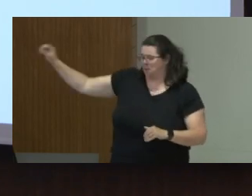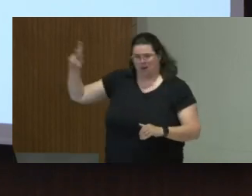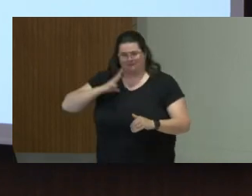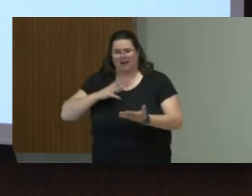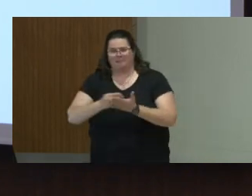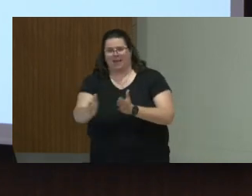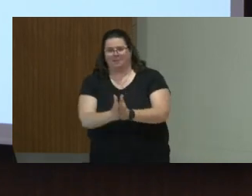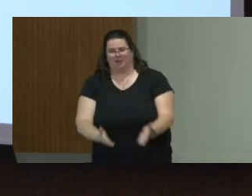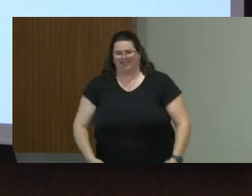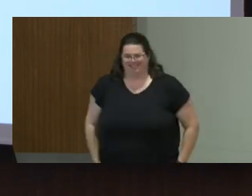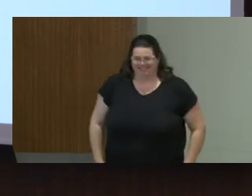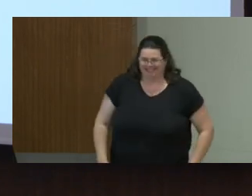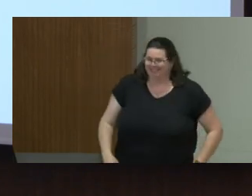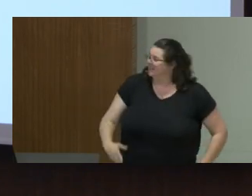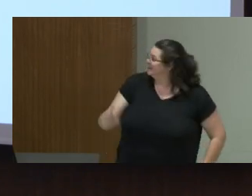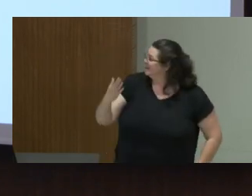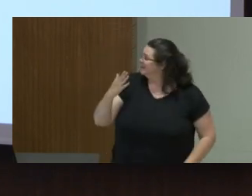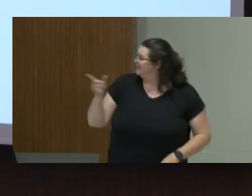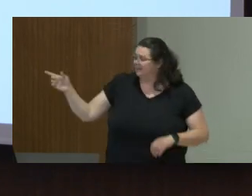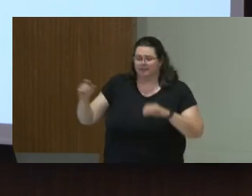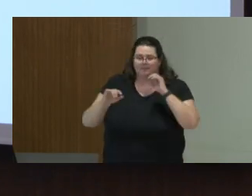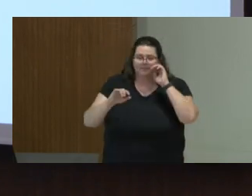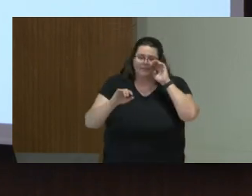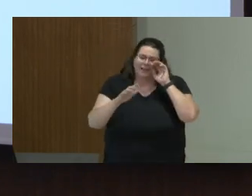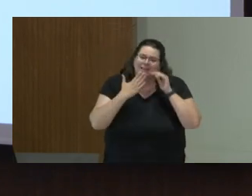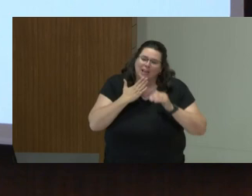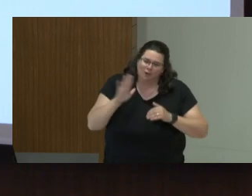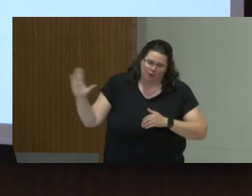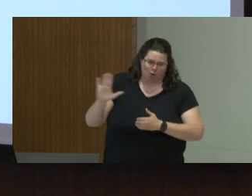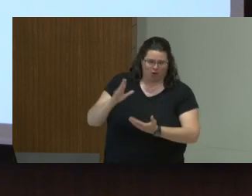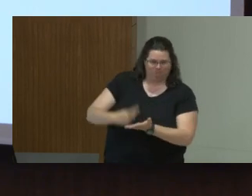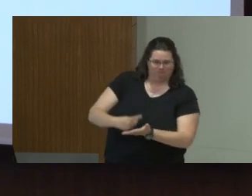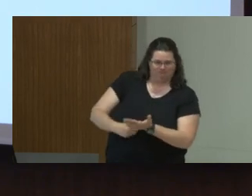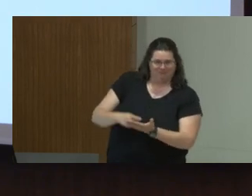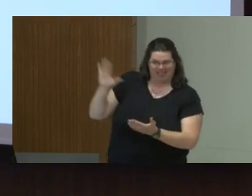So thank you very much for your debate-provoking presentation.